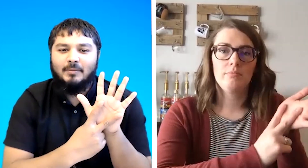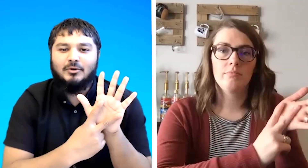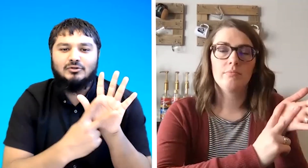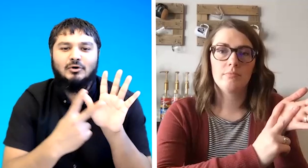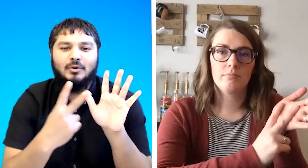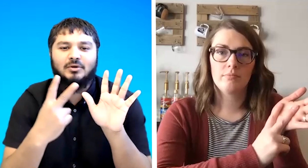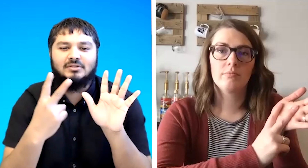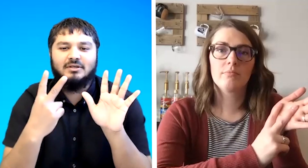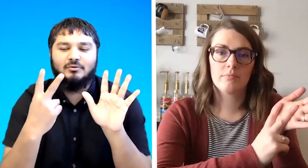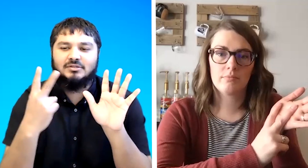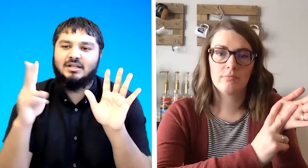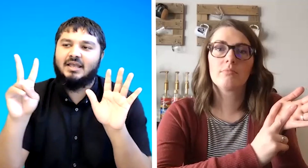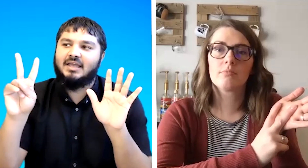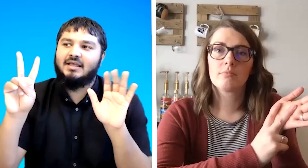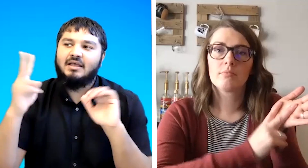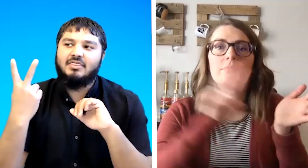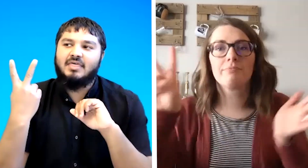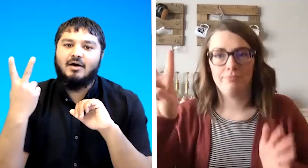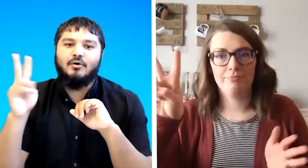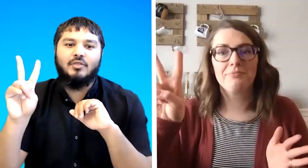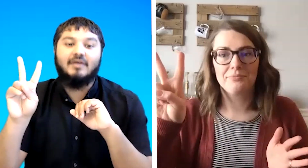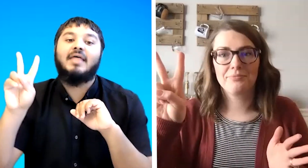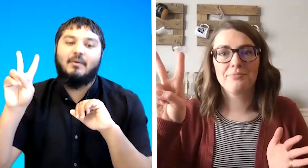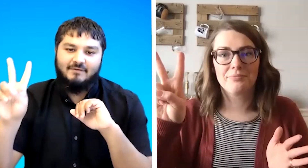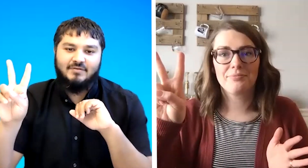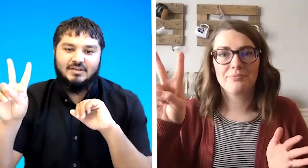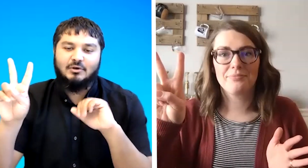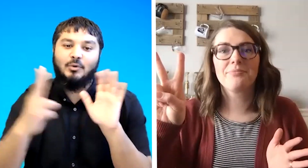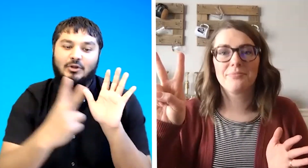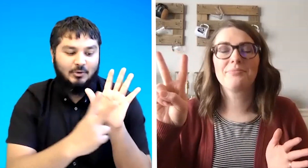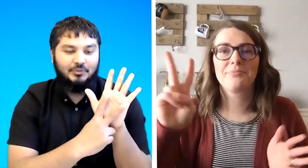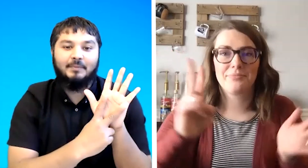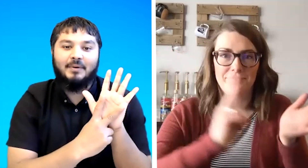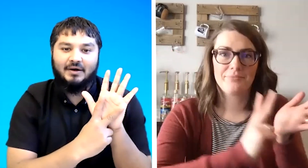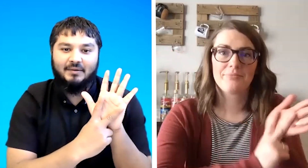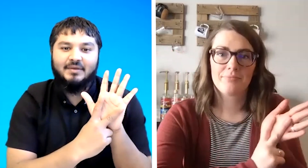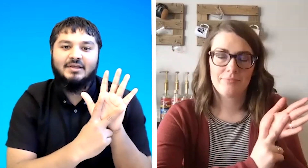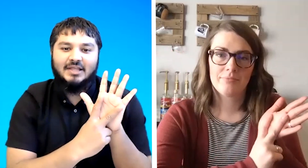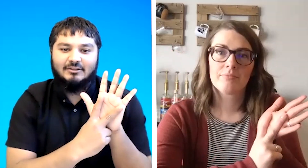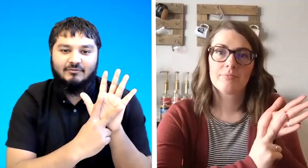because your one was uh was it like that or that one b so we do it on the part that's v